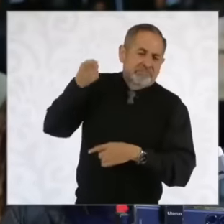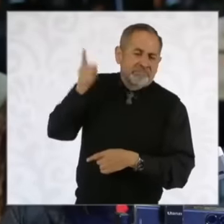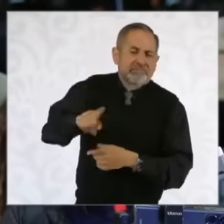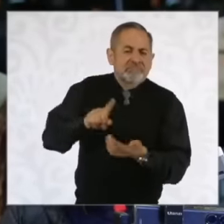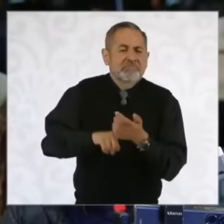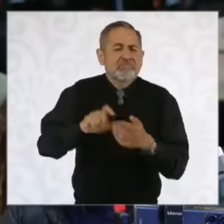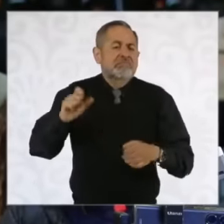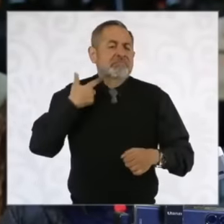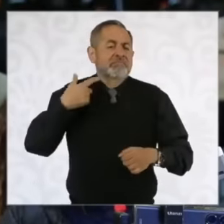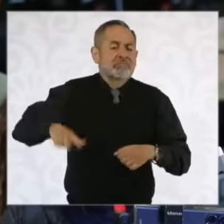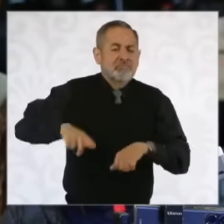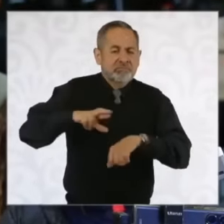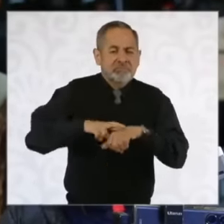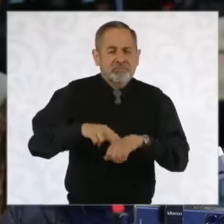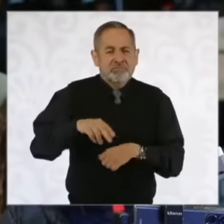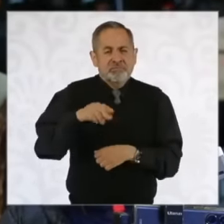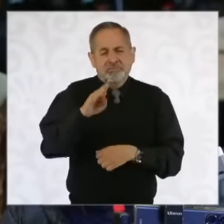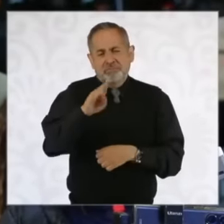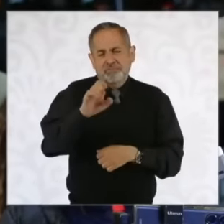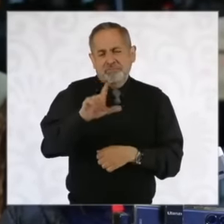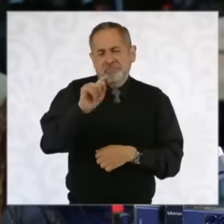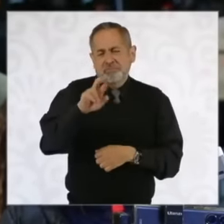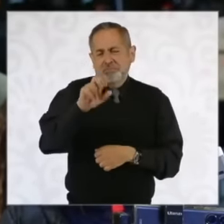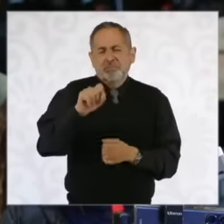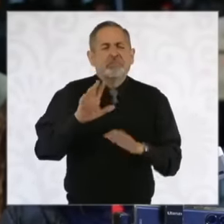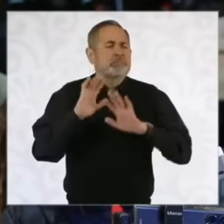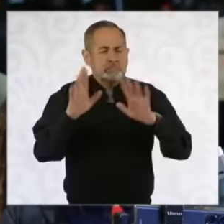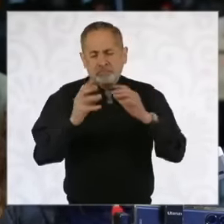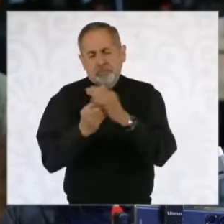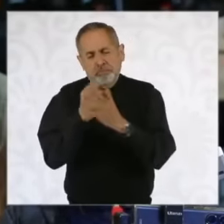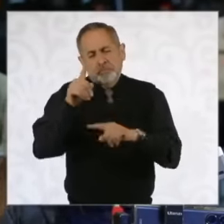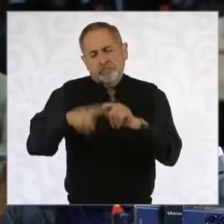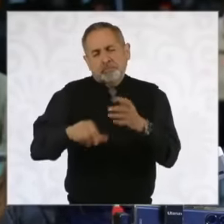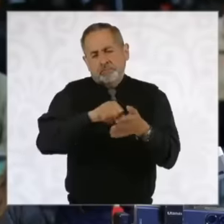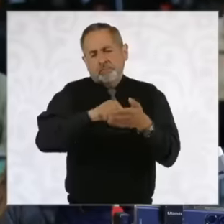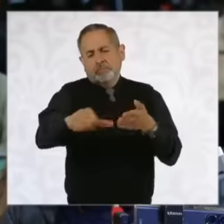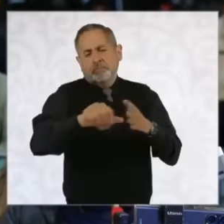Fabio Beltrones, since it has already been repealed and a law that already opens a much more open game and more